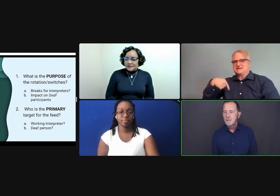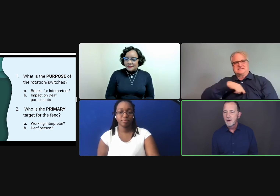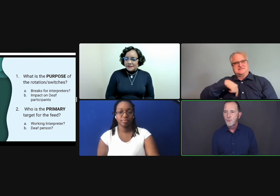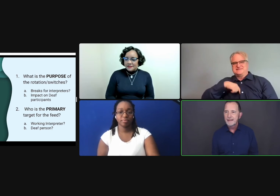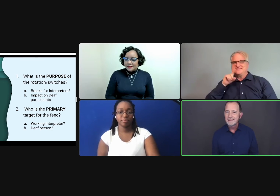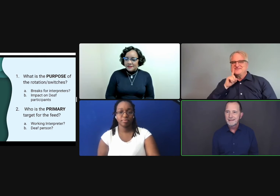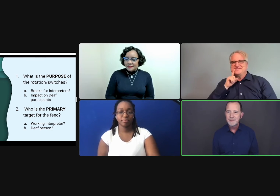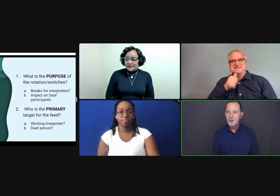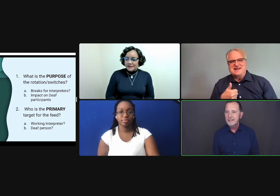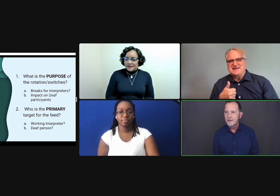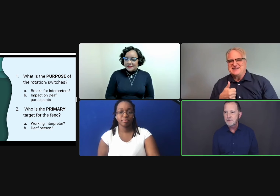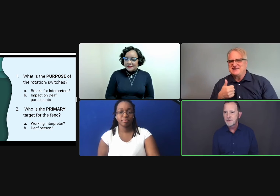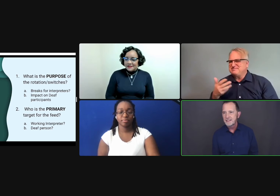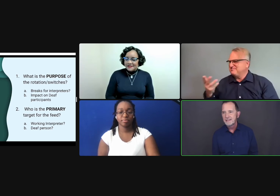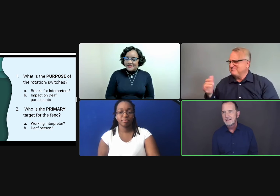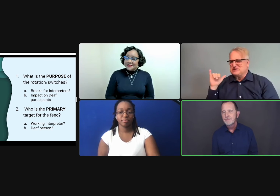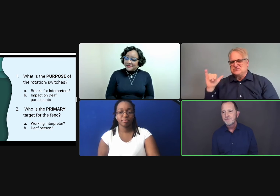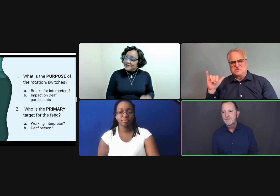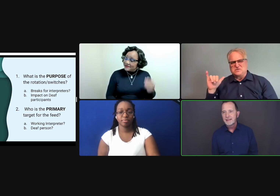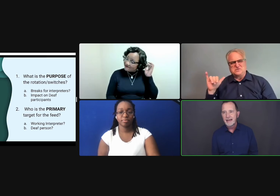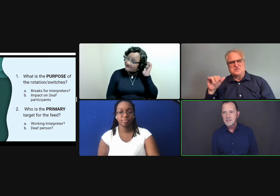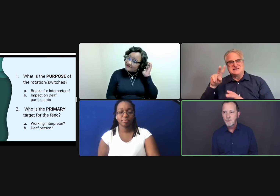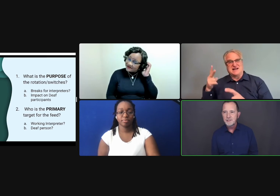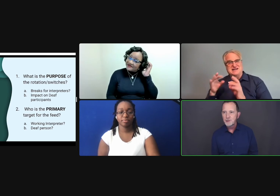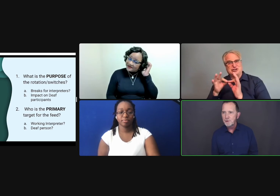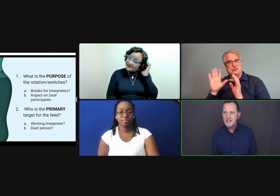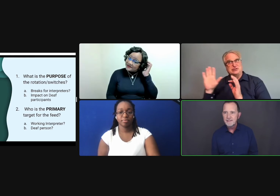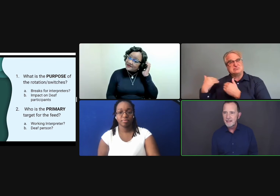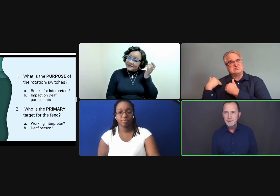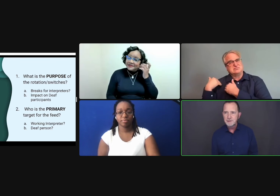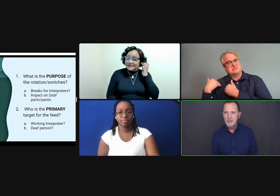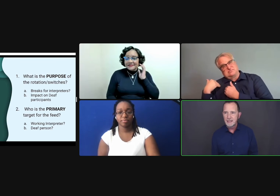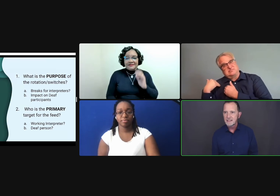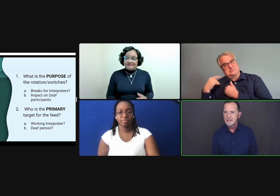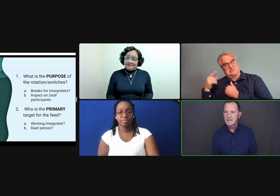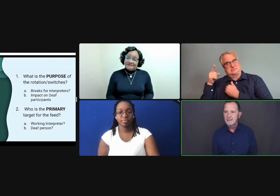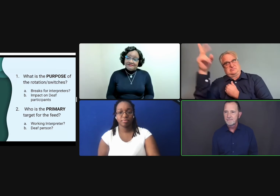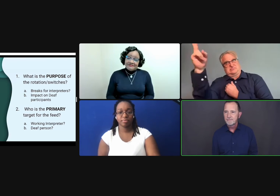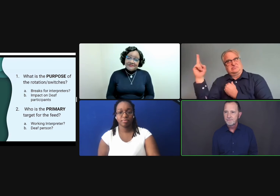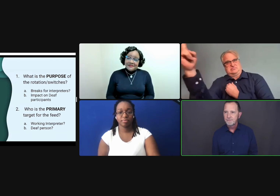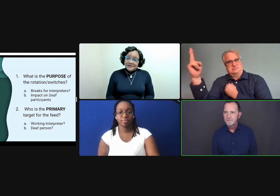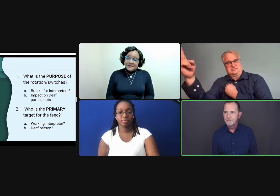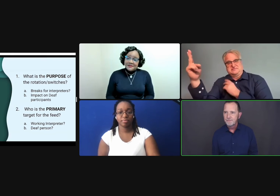But when I'm the only deaf person, that support interpreter isn't available to us.